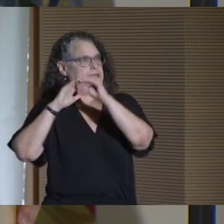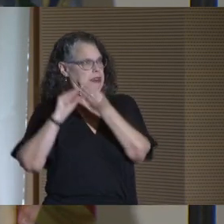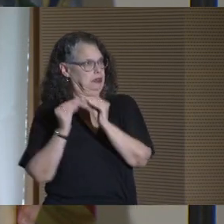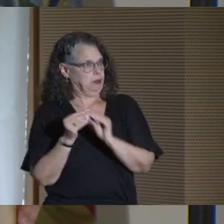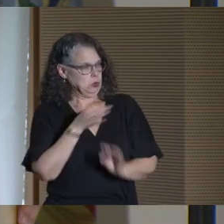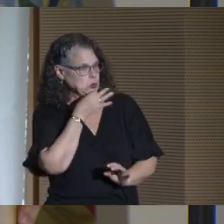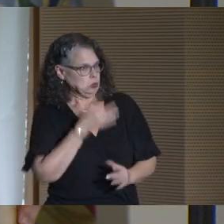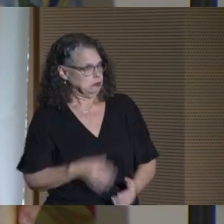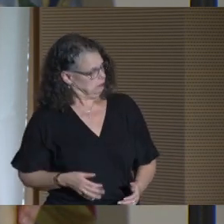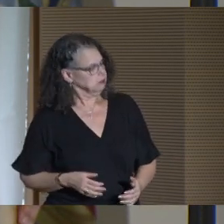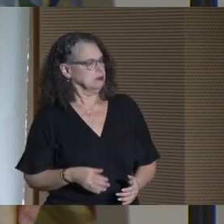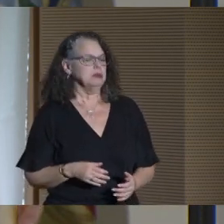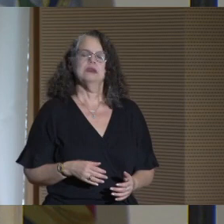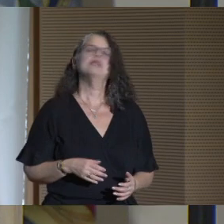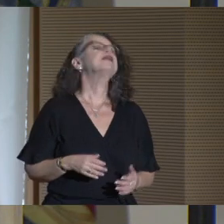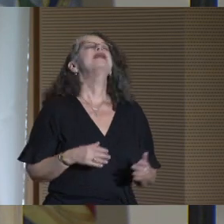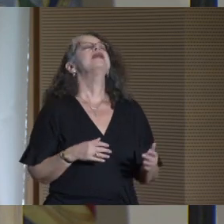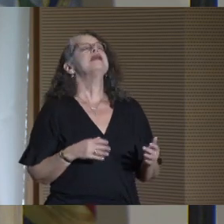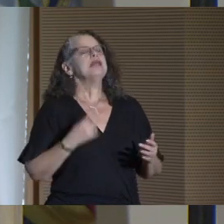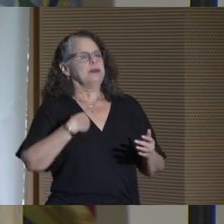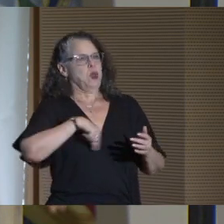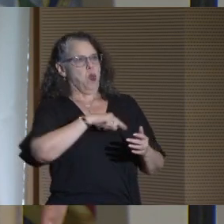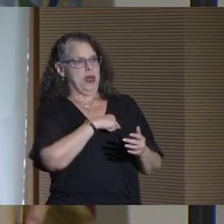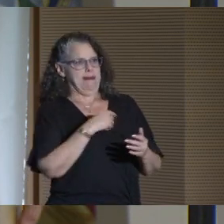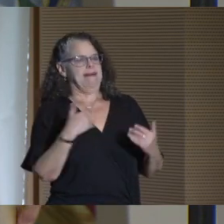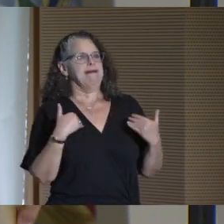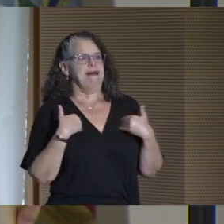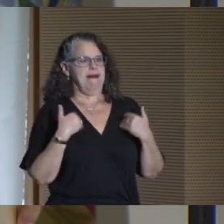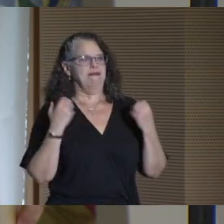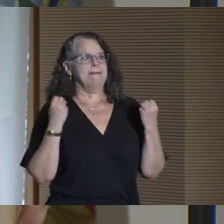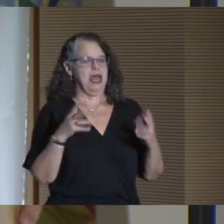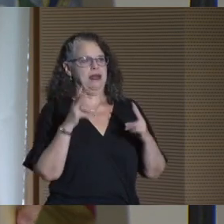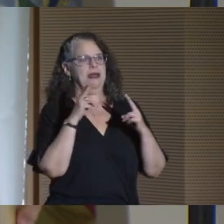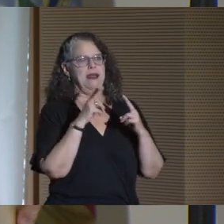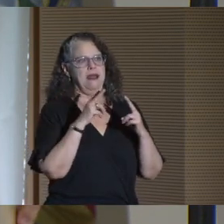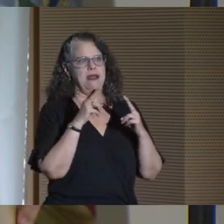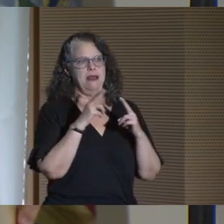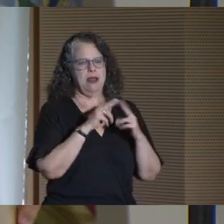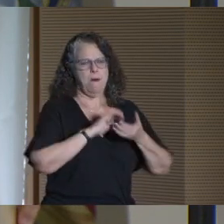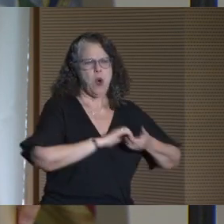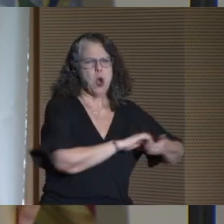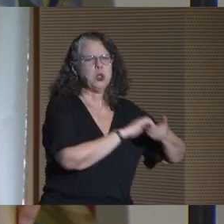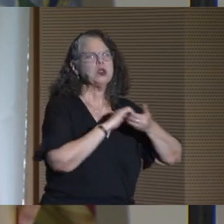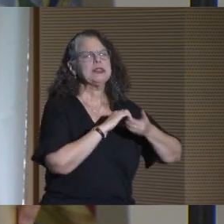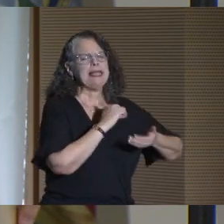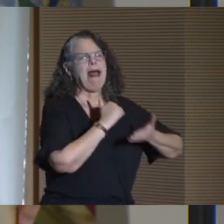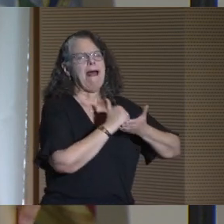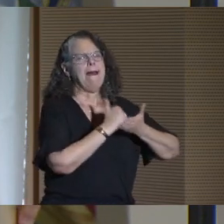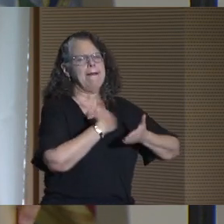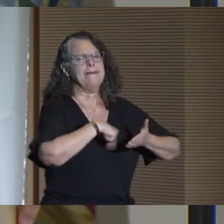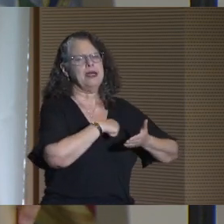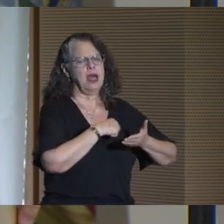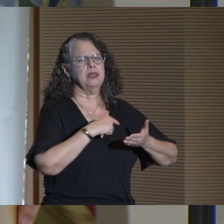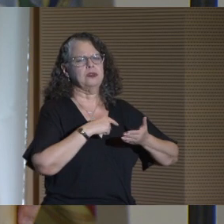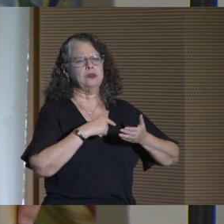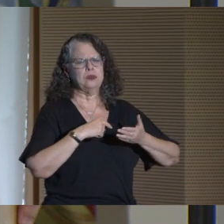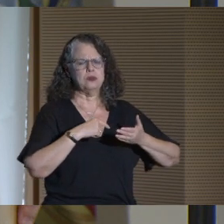to increase those numbers soon. But we have many partners helping us to pursue our ambitious strategy of